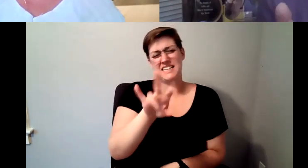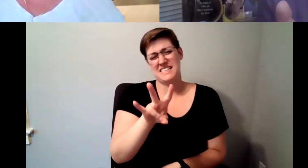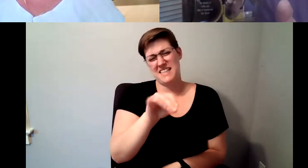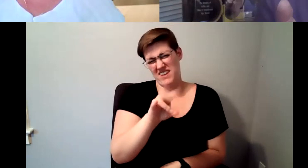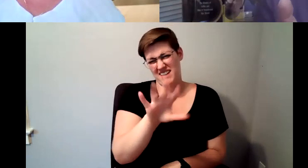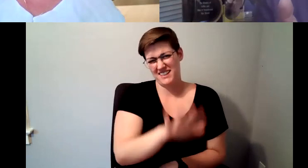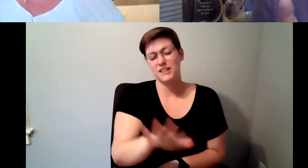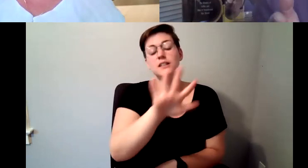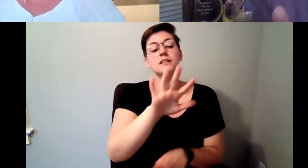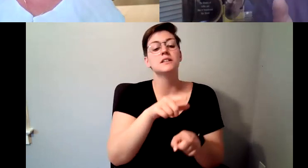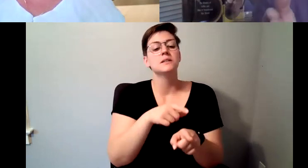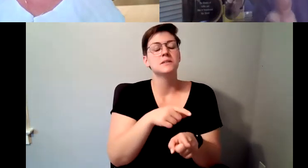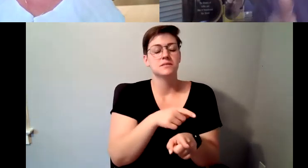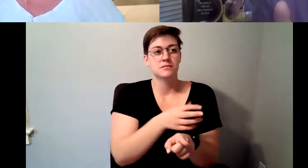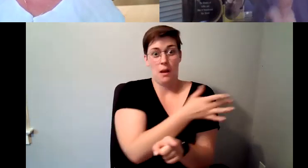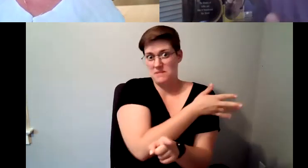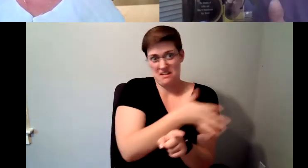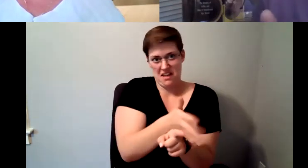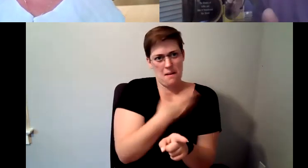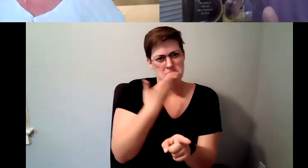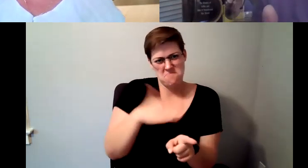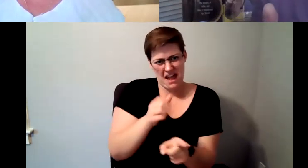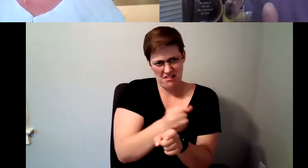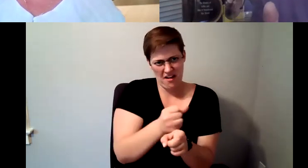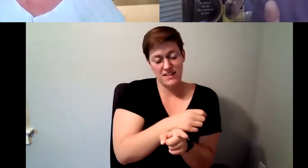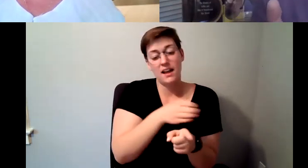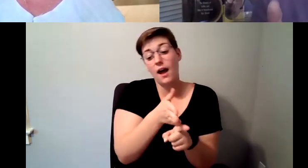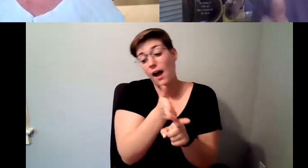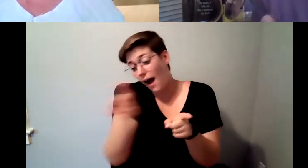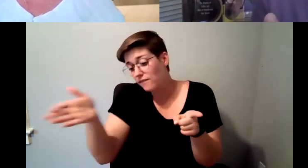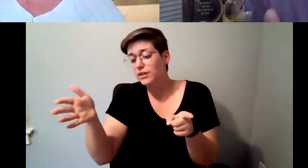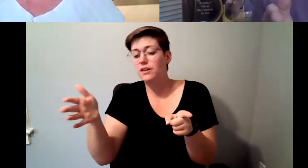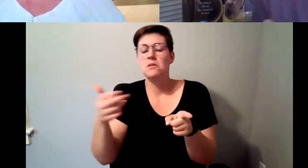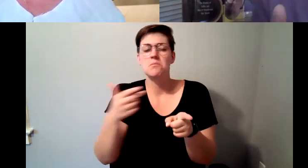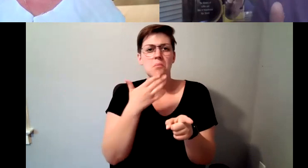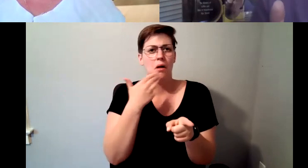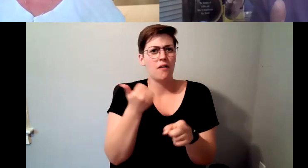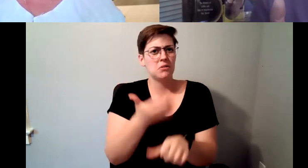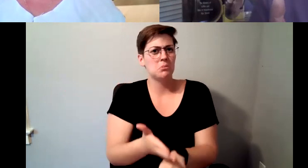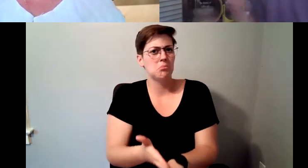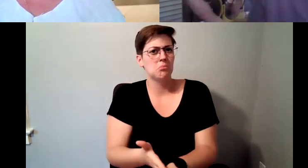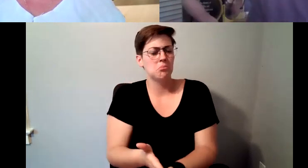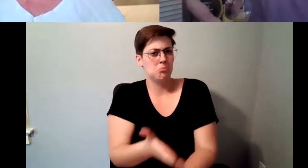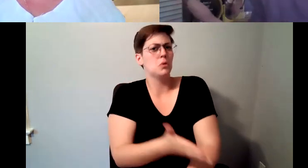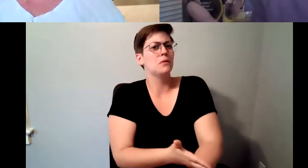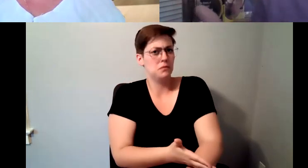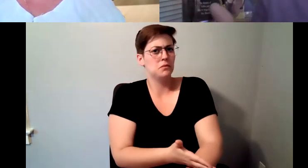D. Major Cohen: The coffee got better. D. Major Cohen: That was being brought to consumers and, quite honestly, it was because